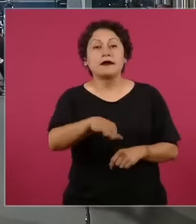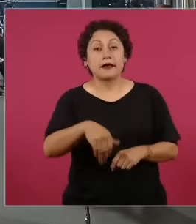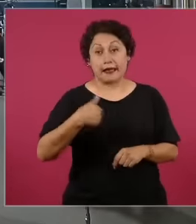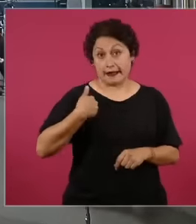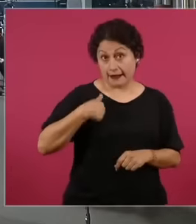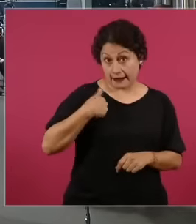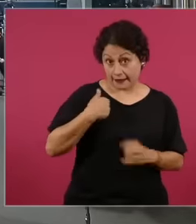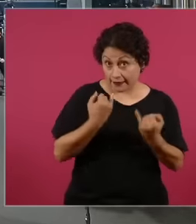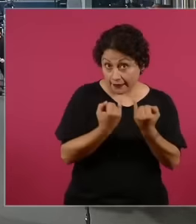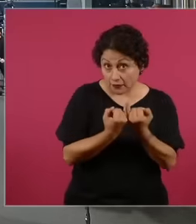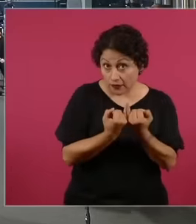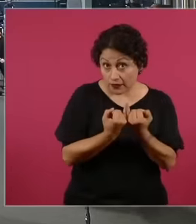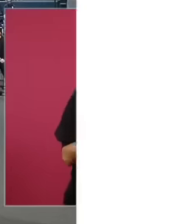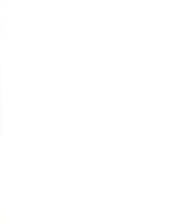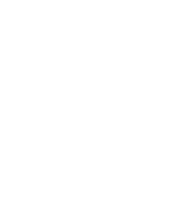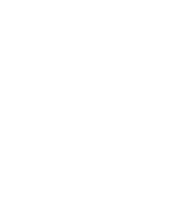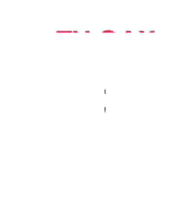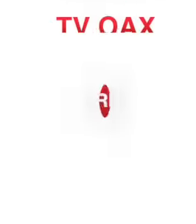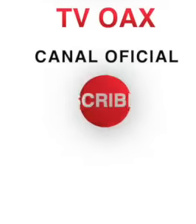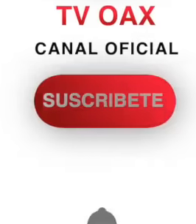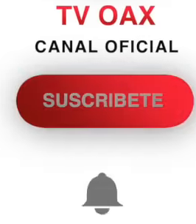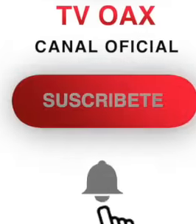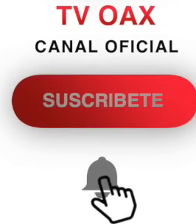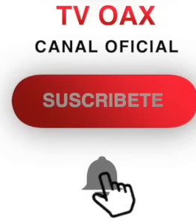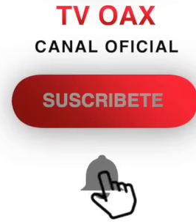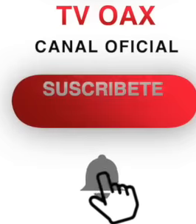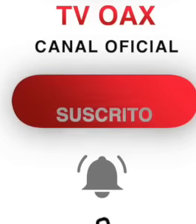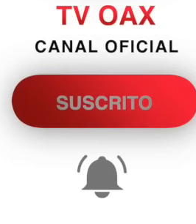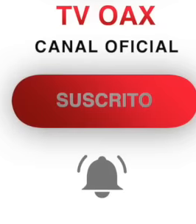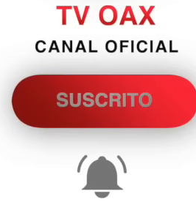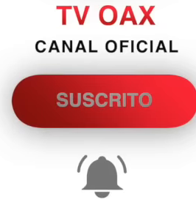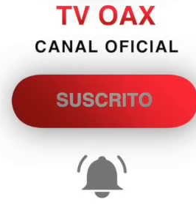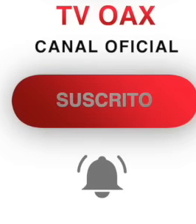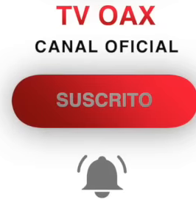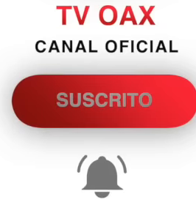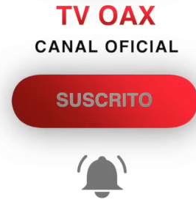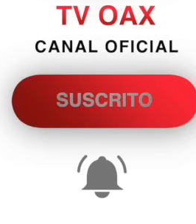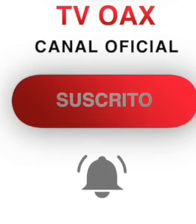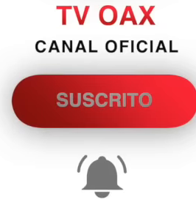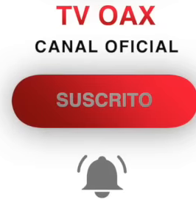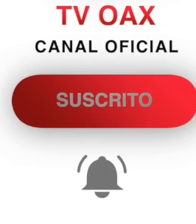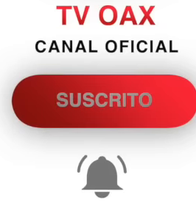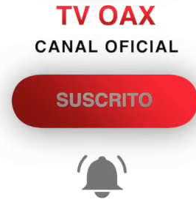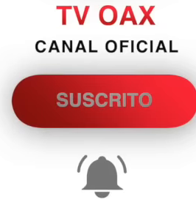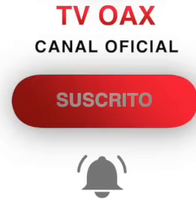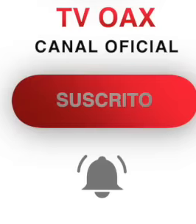of Canada also with that of Canada also the pause also of course of course they have to